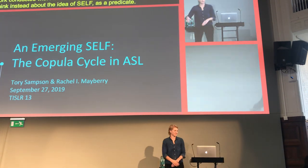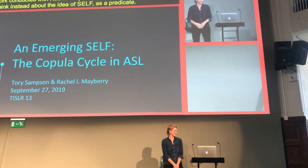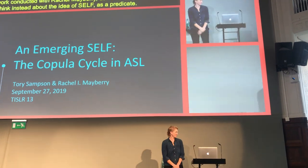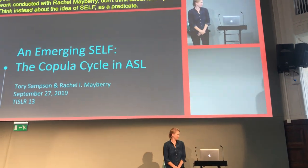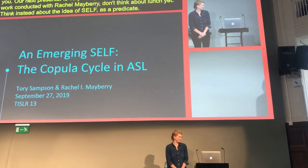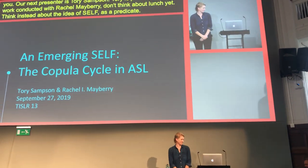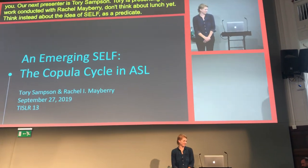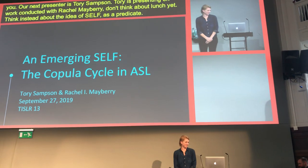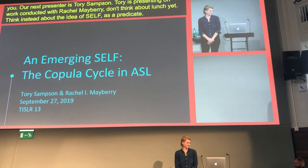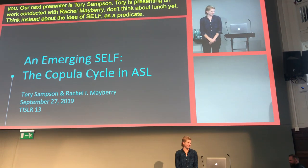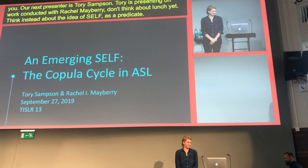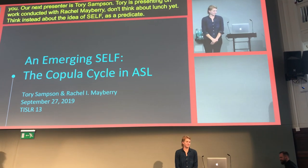[Presenter] Hello, everyone.